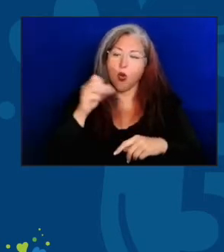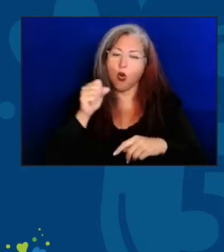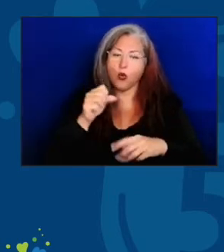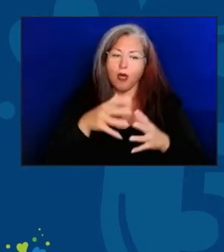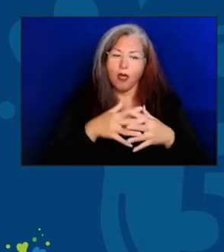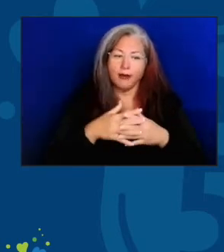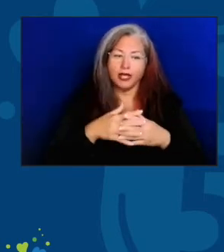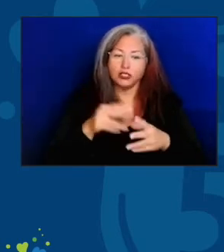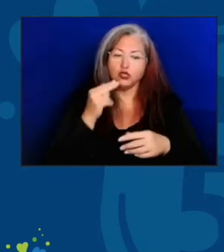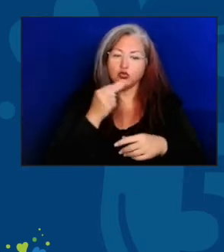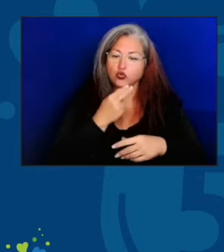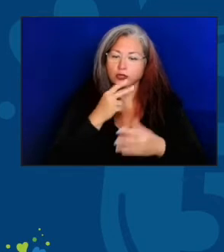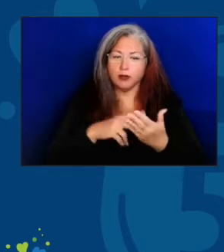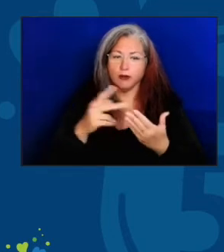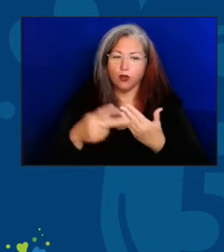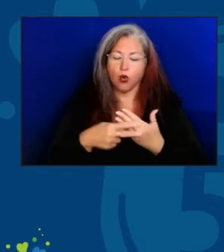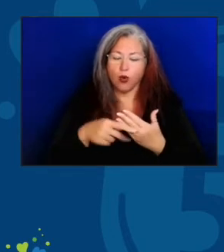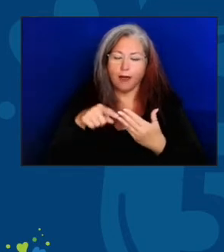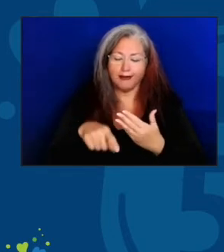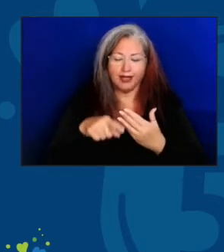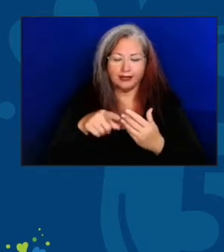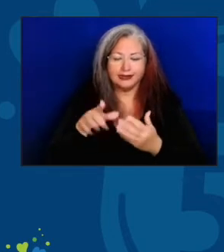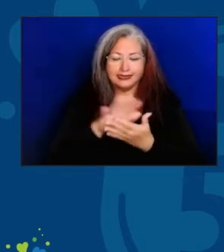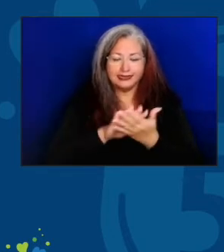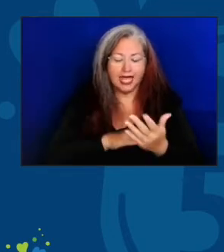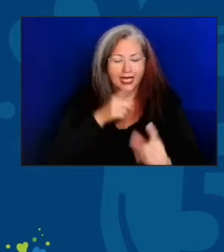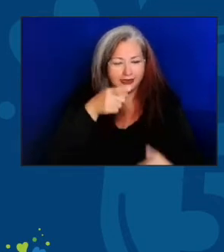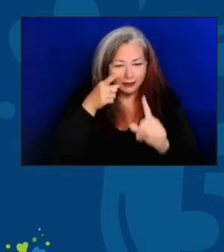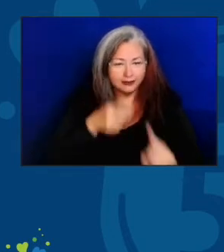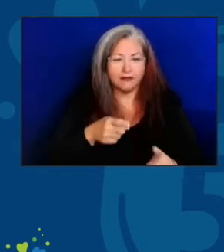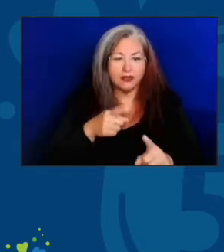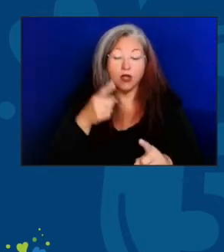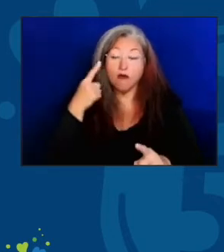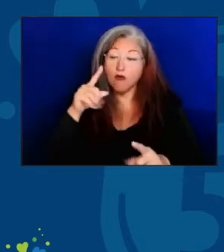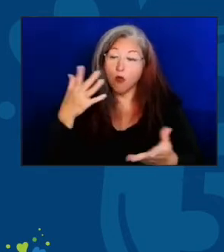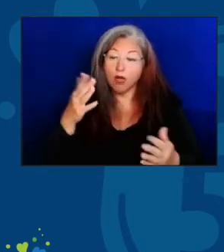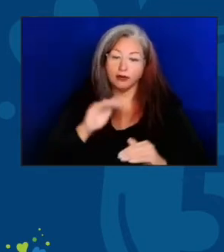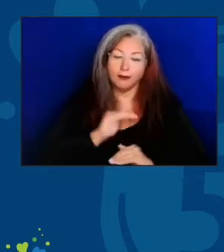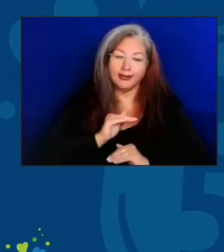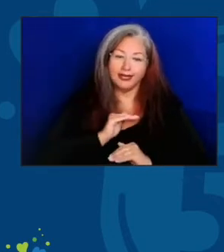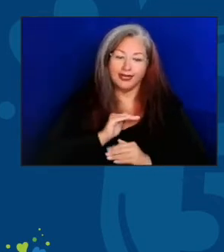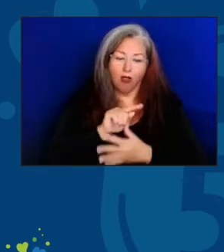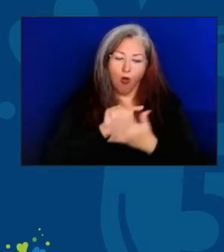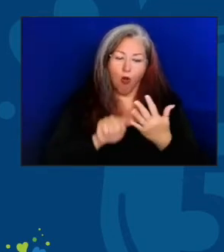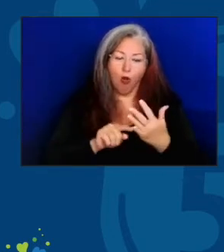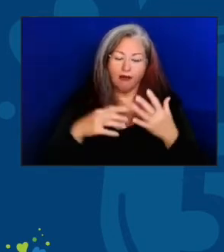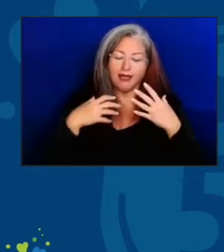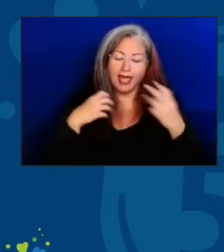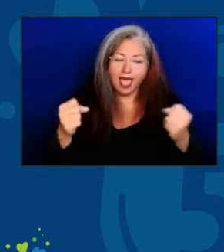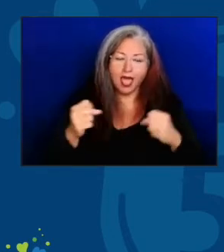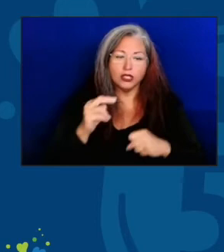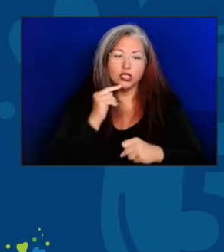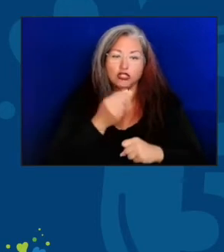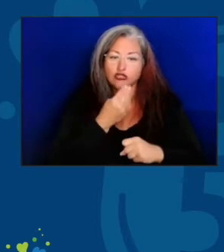are, specifically designed to meet the health needs, the nutritional needs of a senior.